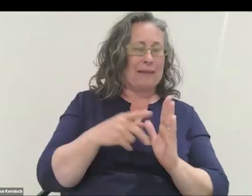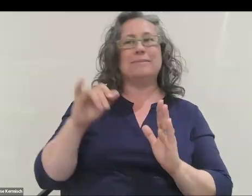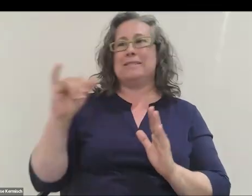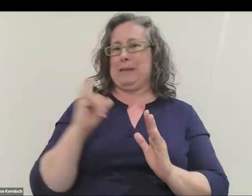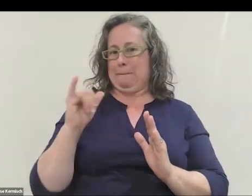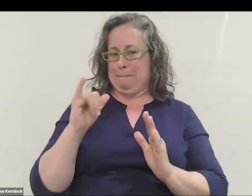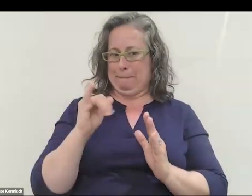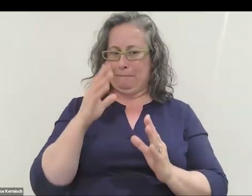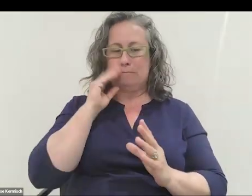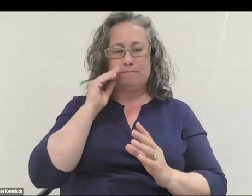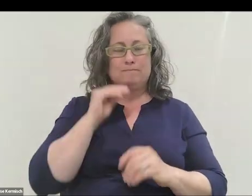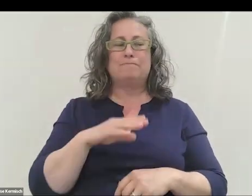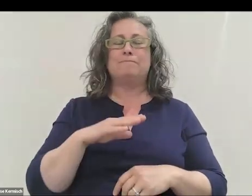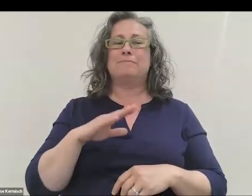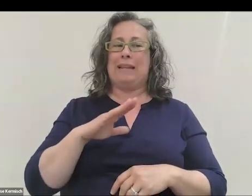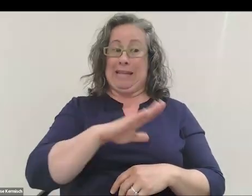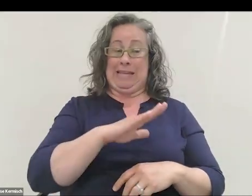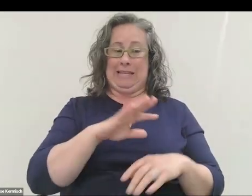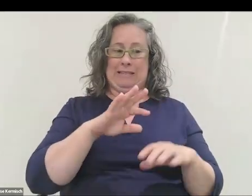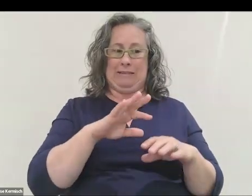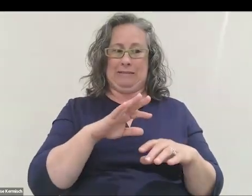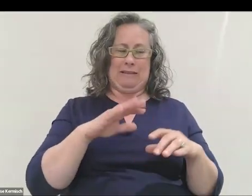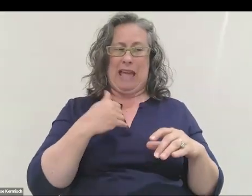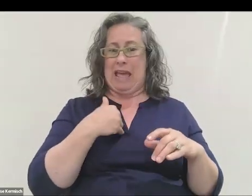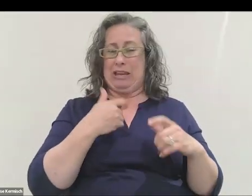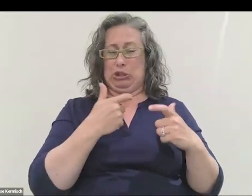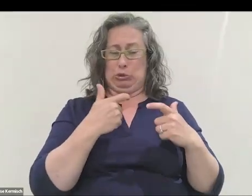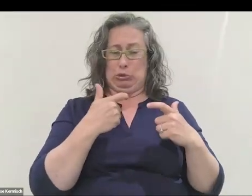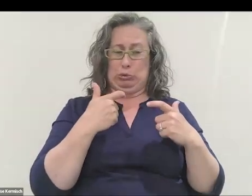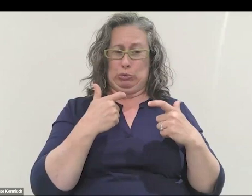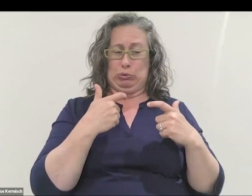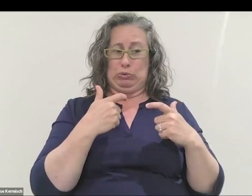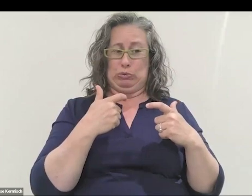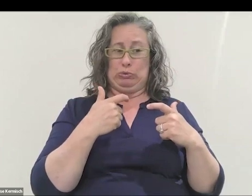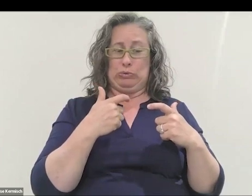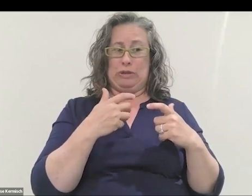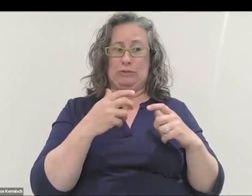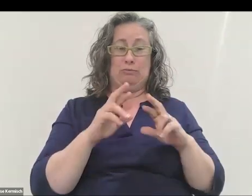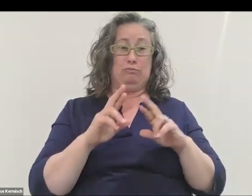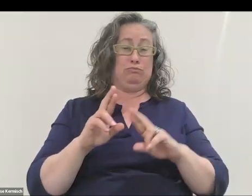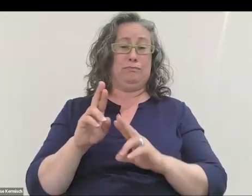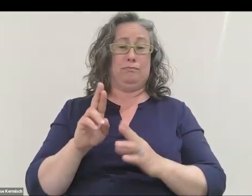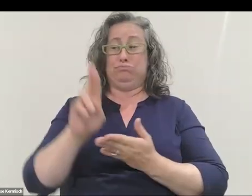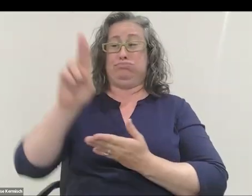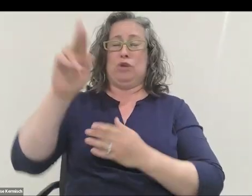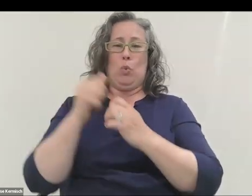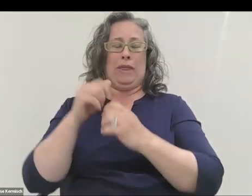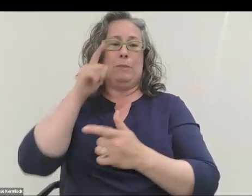that his entire family, he'd had a huge amount of fun with his brother up in space, he came back and his whole family had been crying and his nephew had passed out